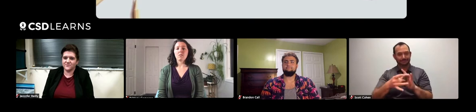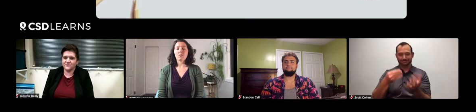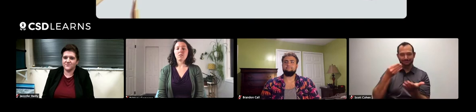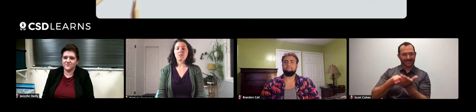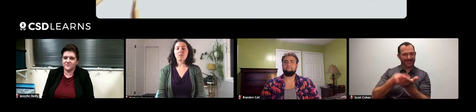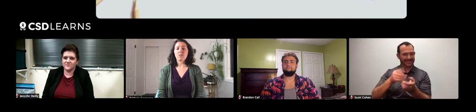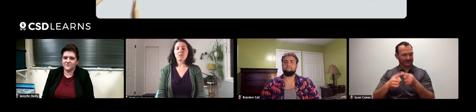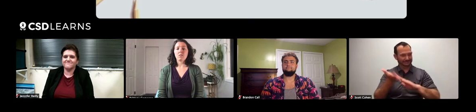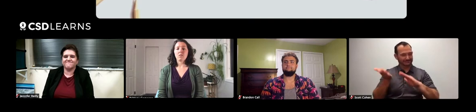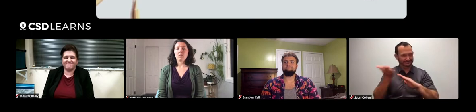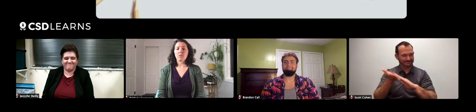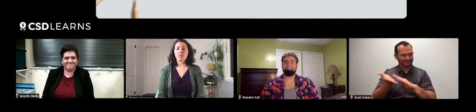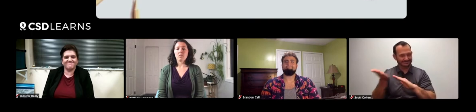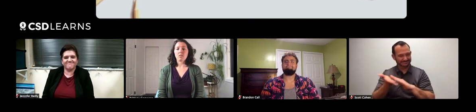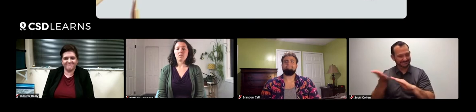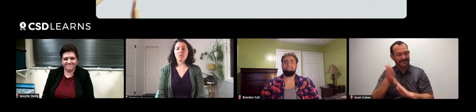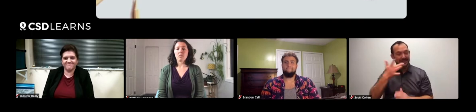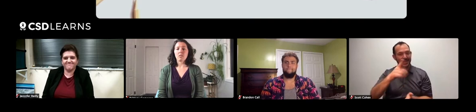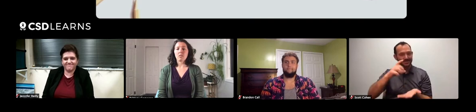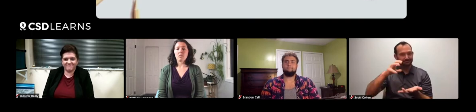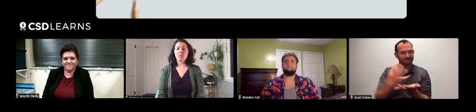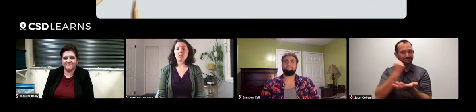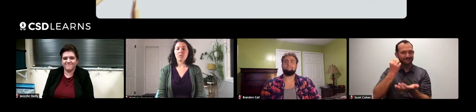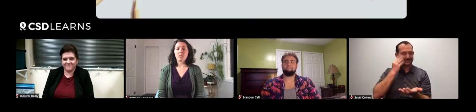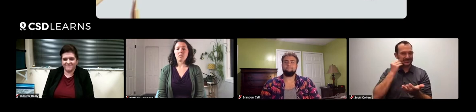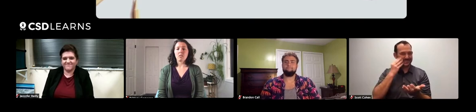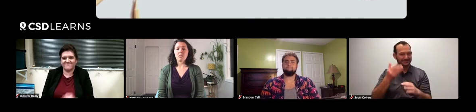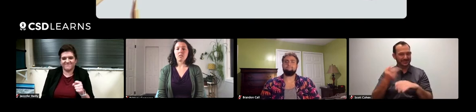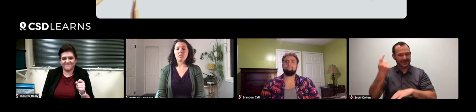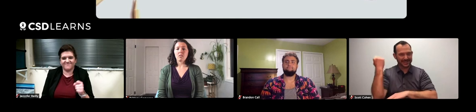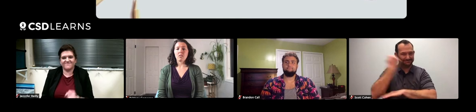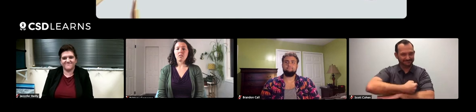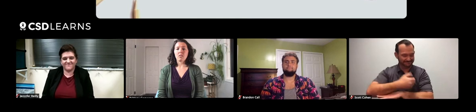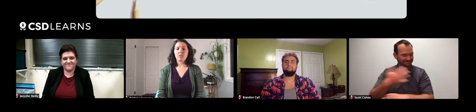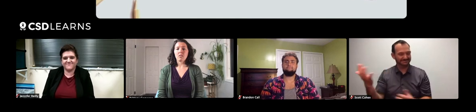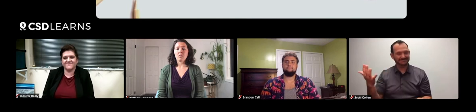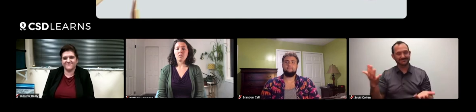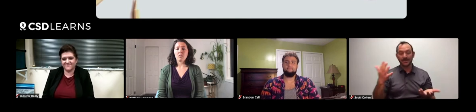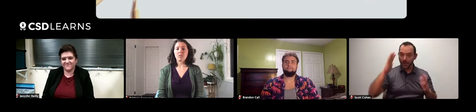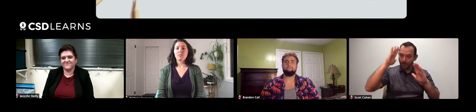due to financial resources. So very fortunate for you to take advantage of that program before it shut down.